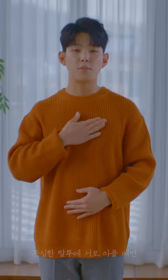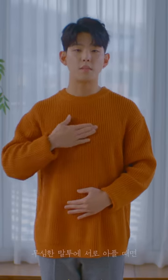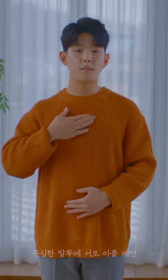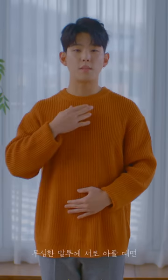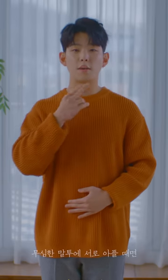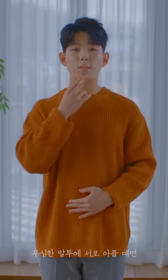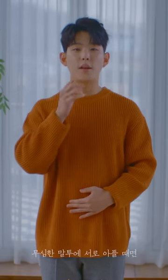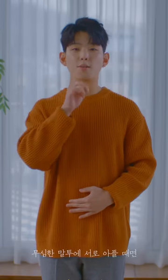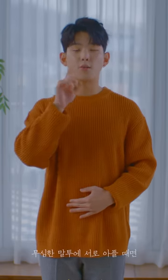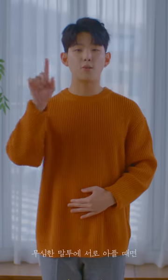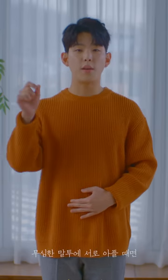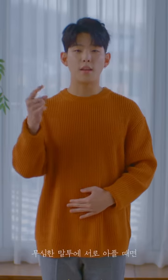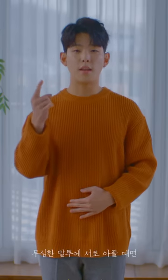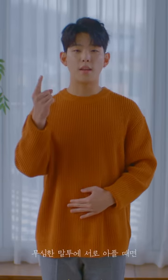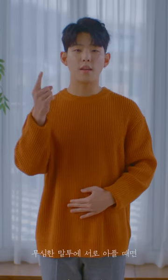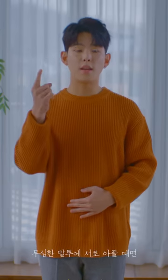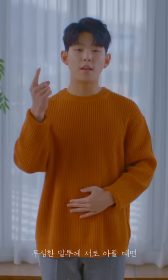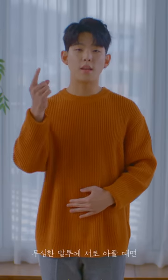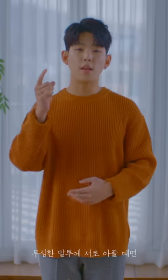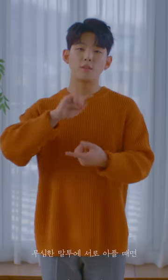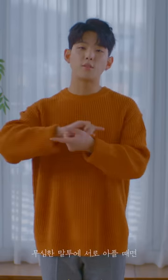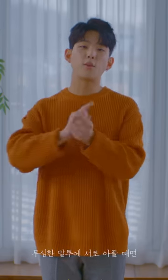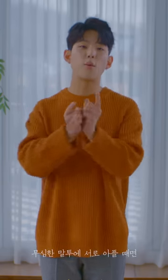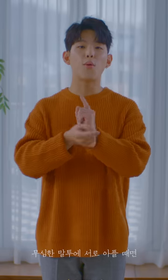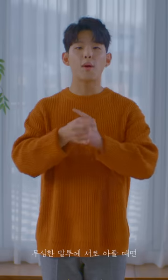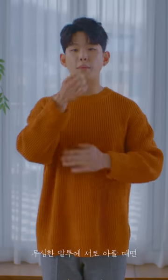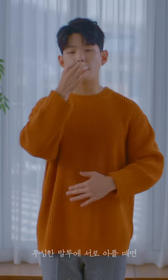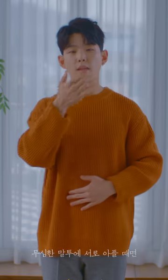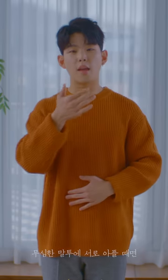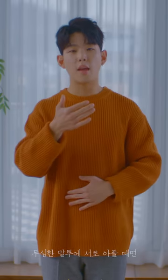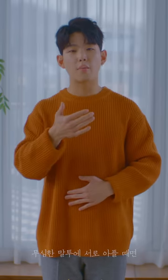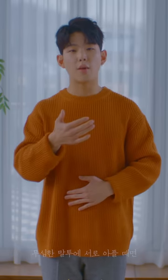When both of us were hurt from an argument